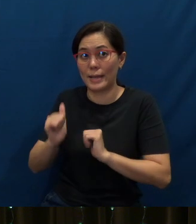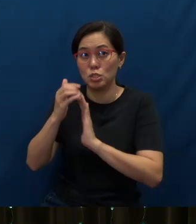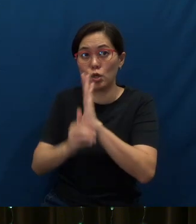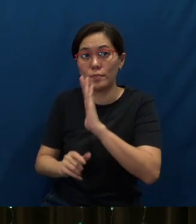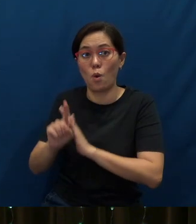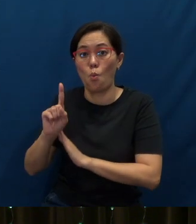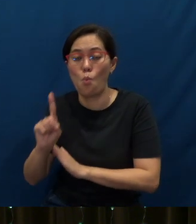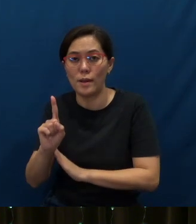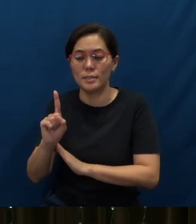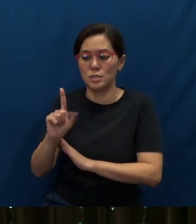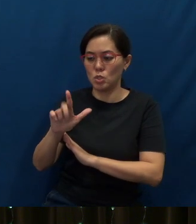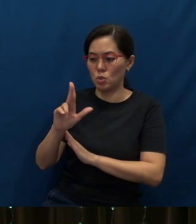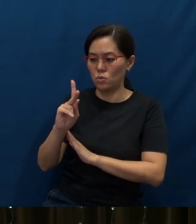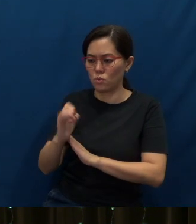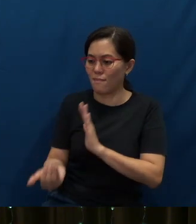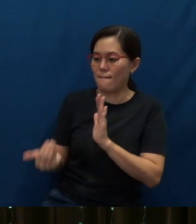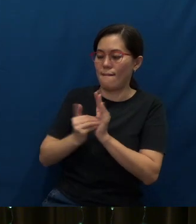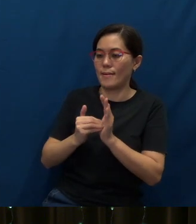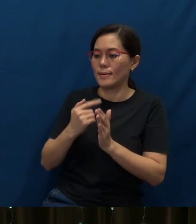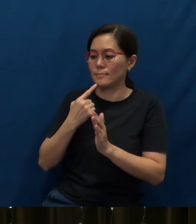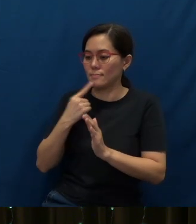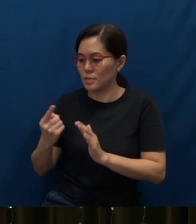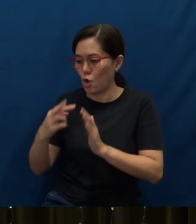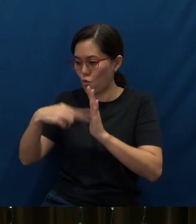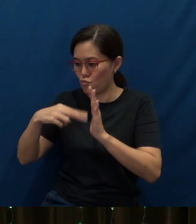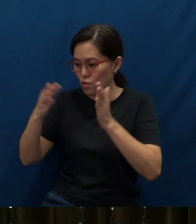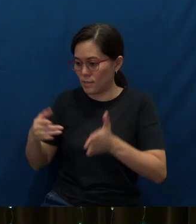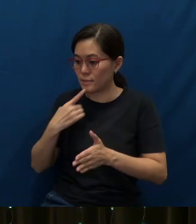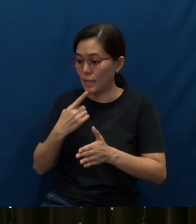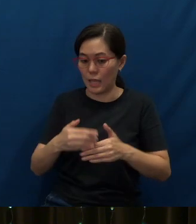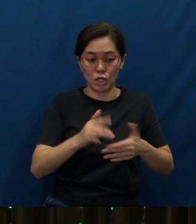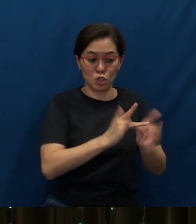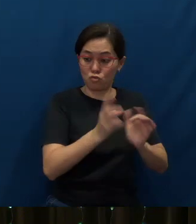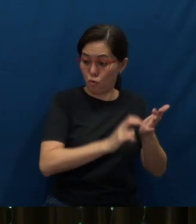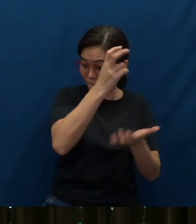Luke began to recap for his readers that after His resurrection,